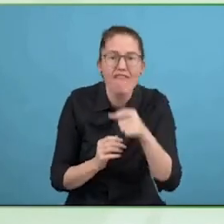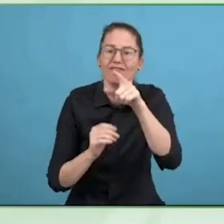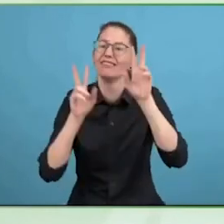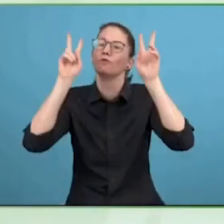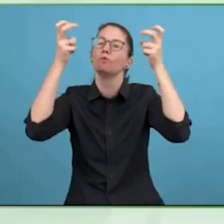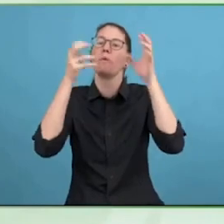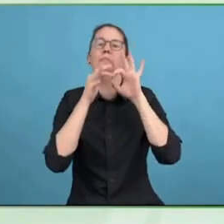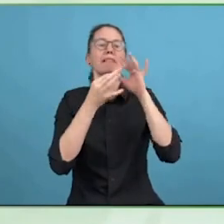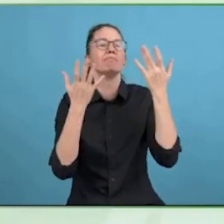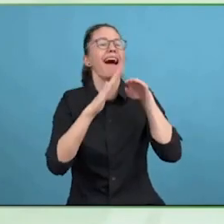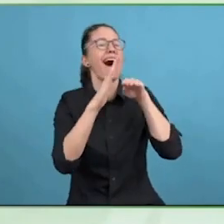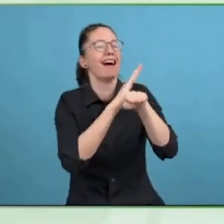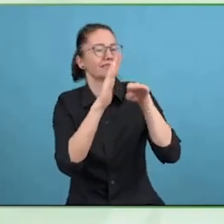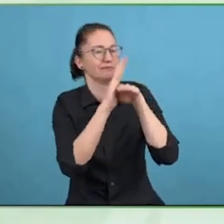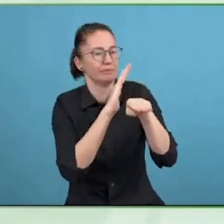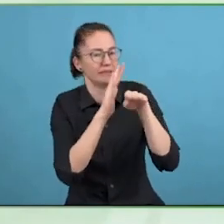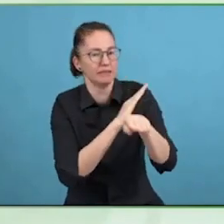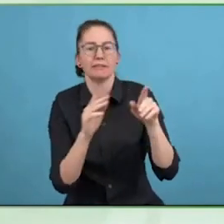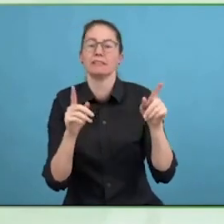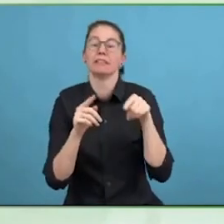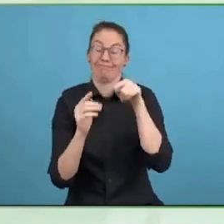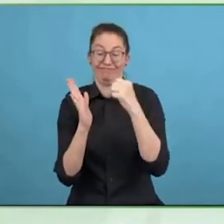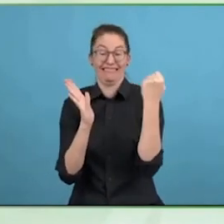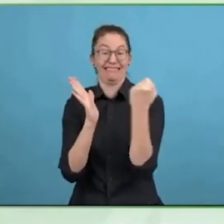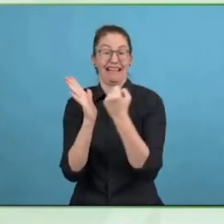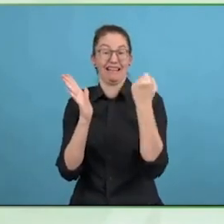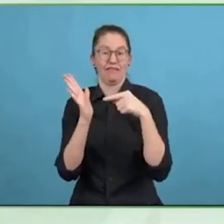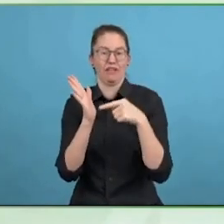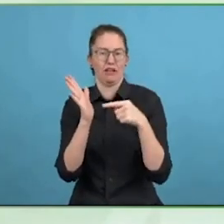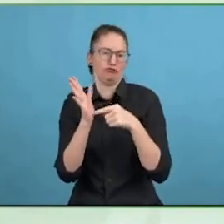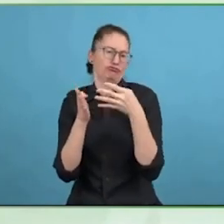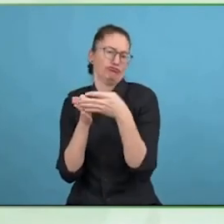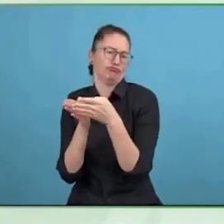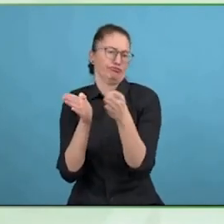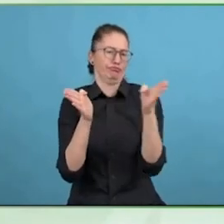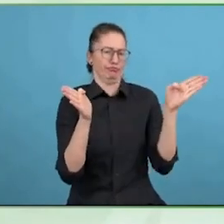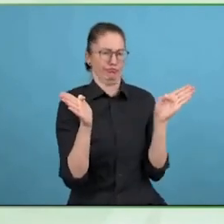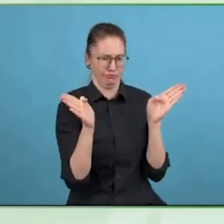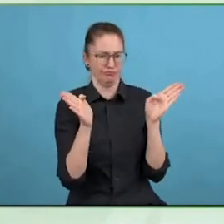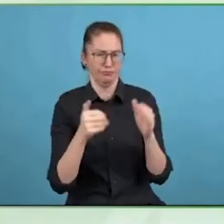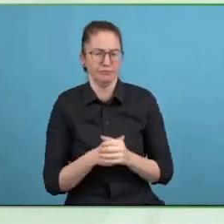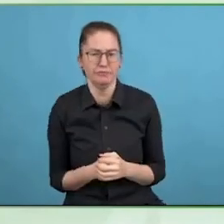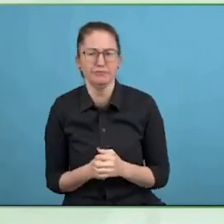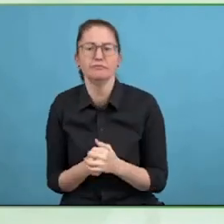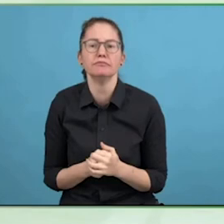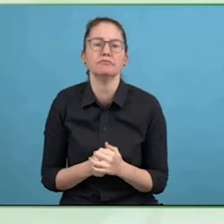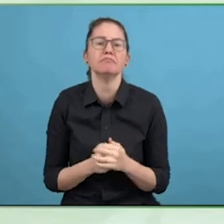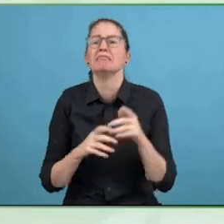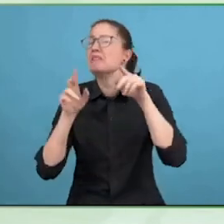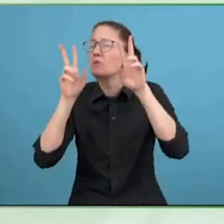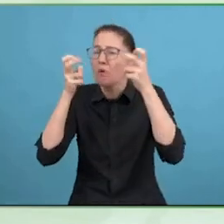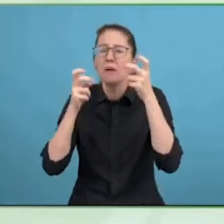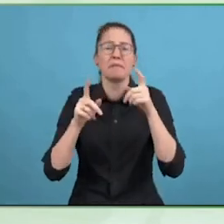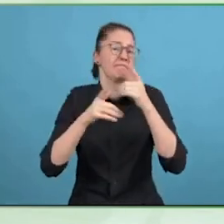certification, the technical certification is very deep and